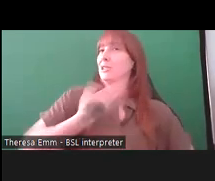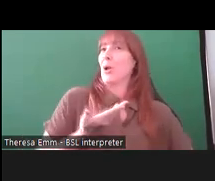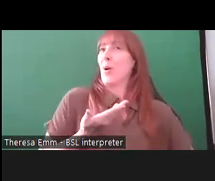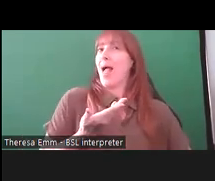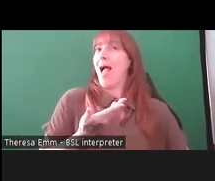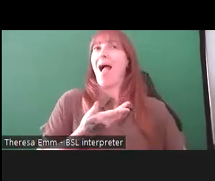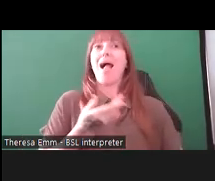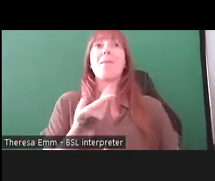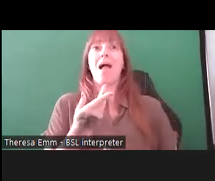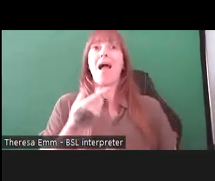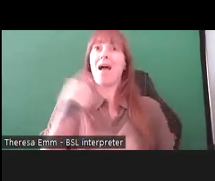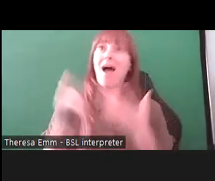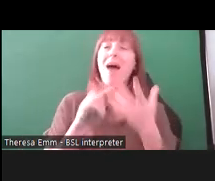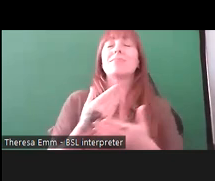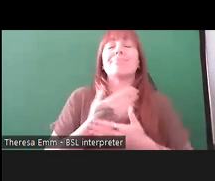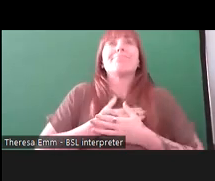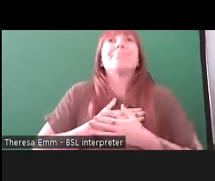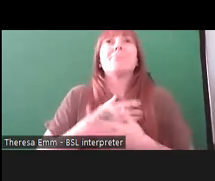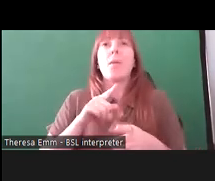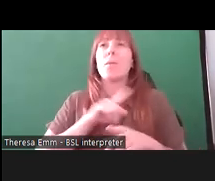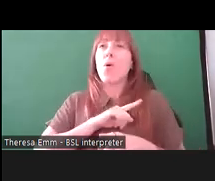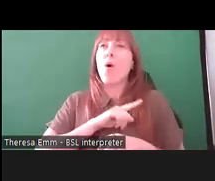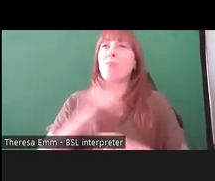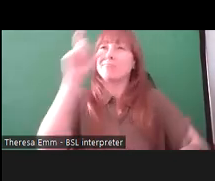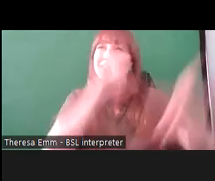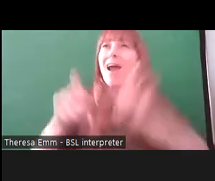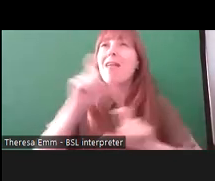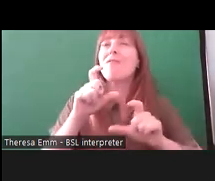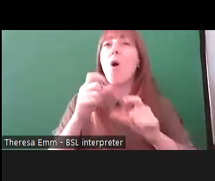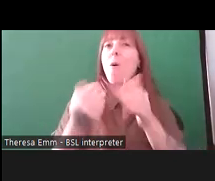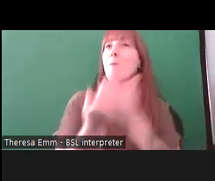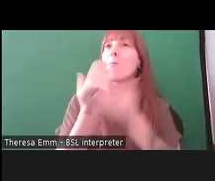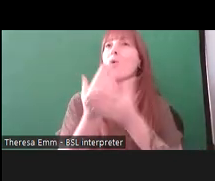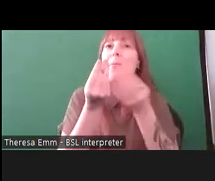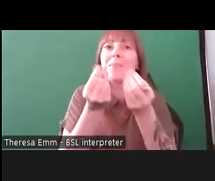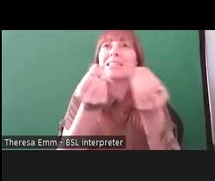it's made out of lots of modern materials that are really hard to conserve which is why they don't